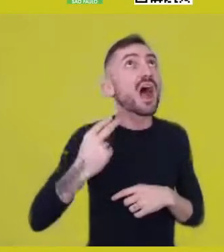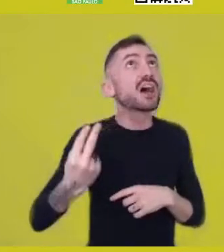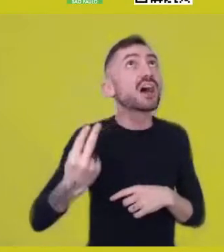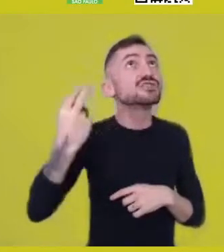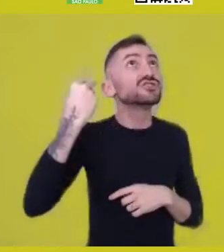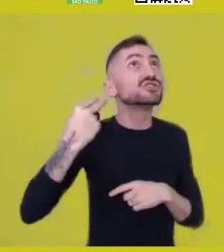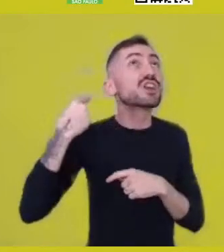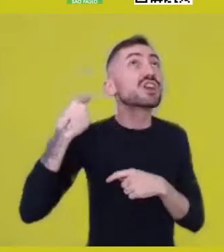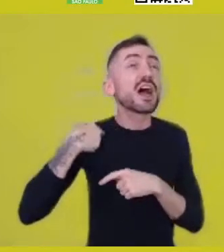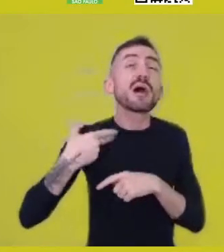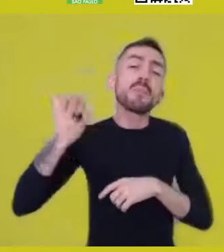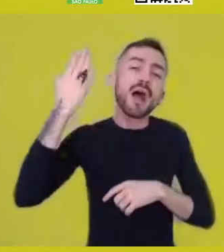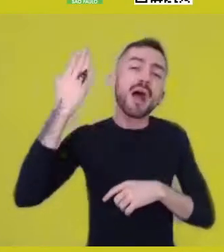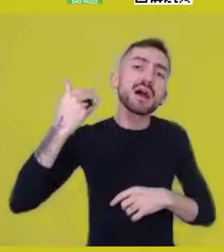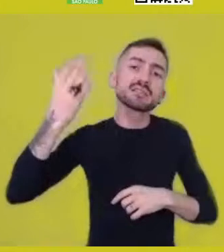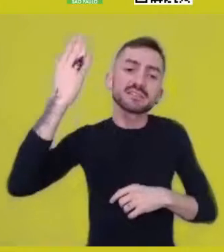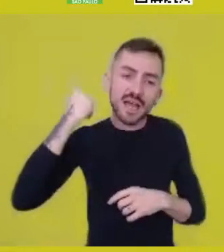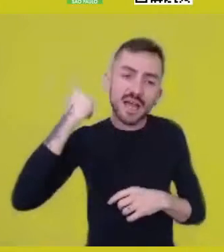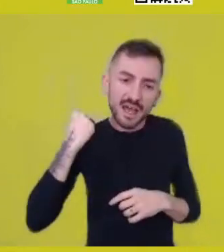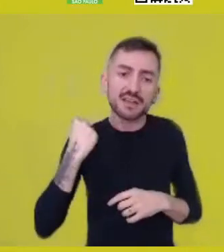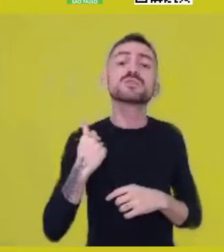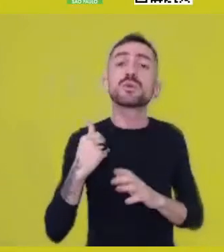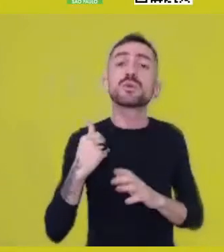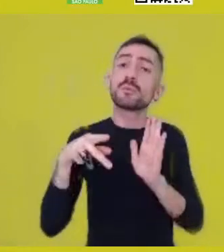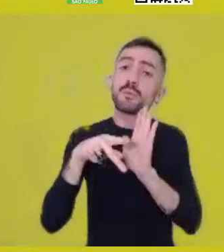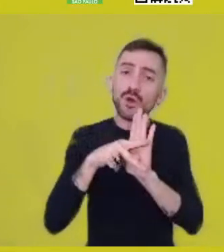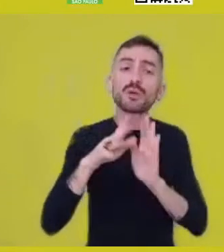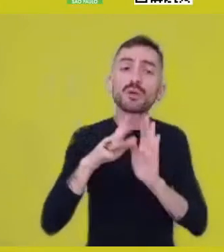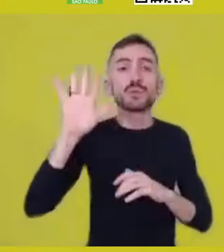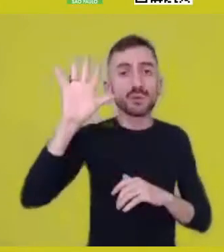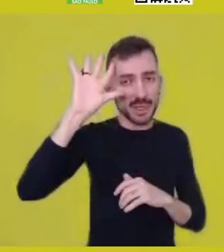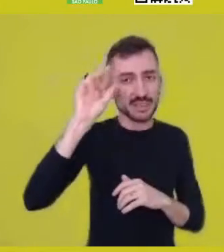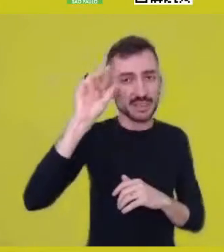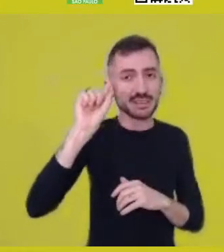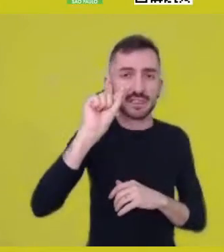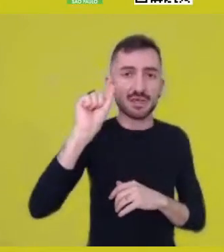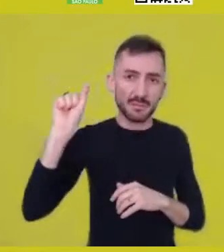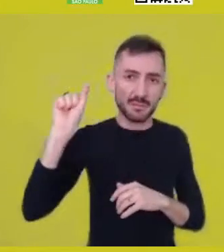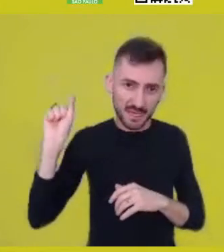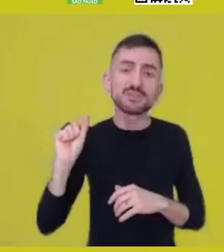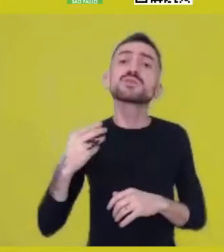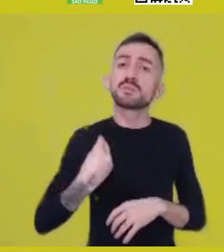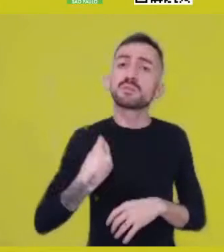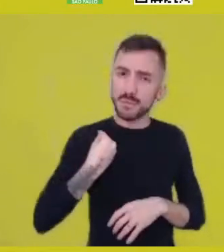around certain present thoughts originated